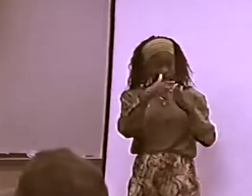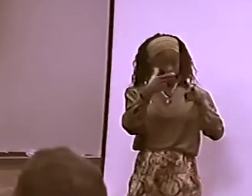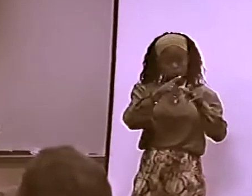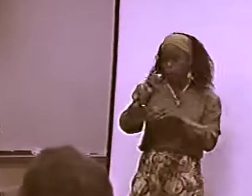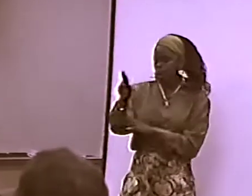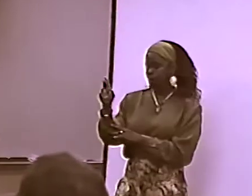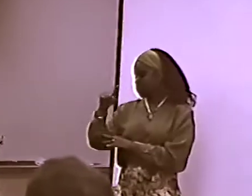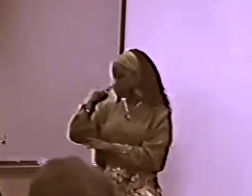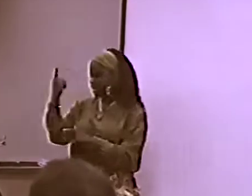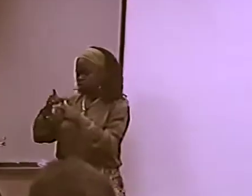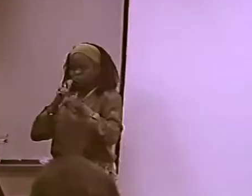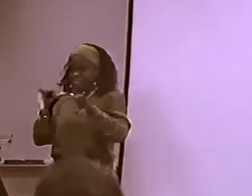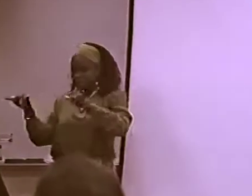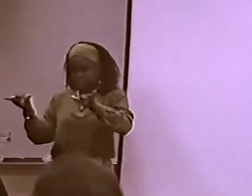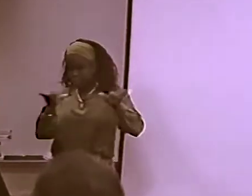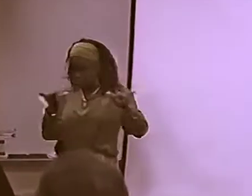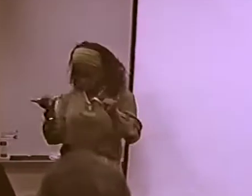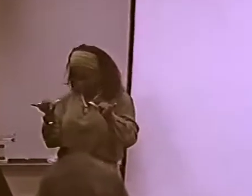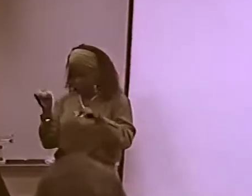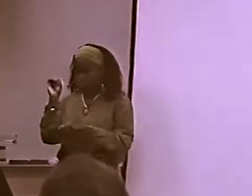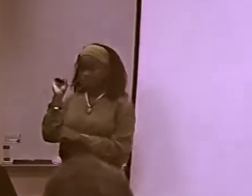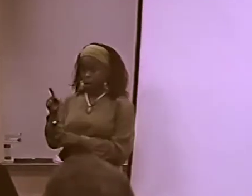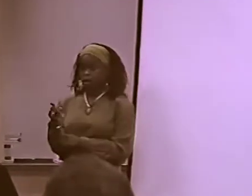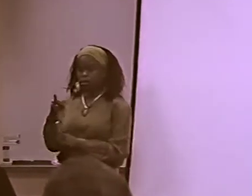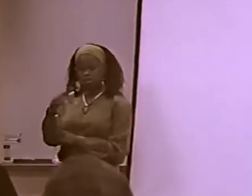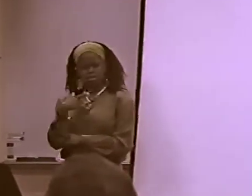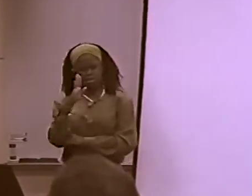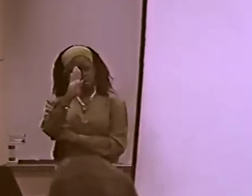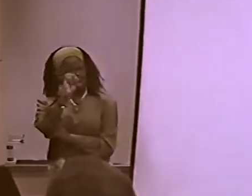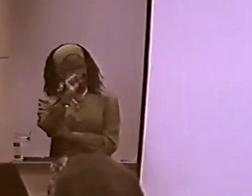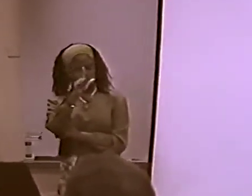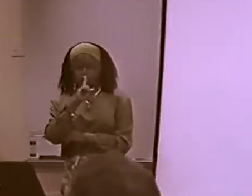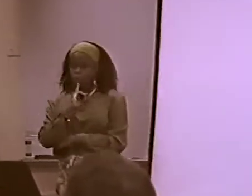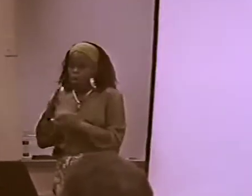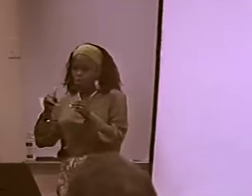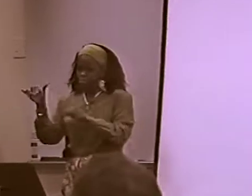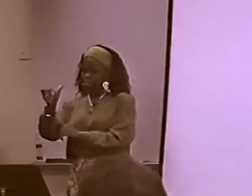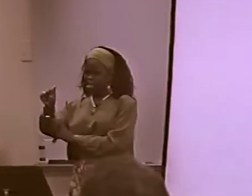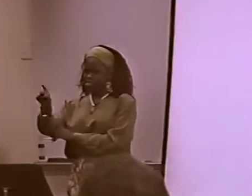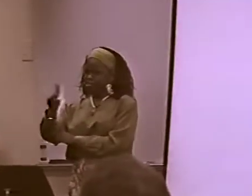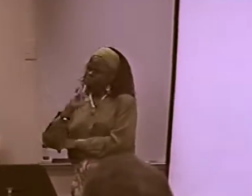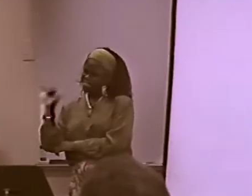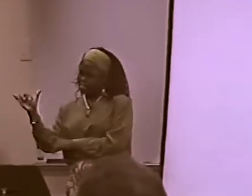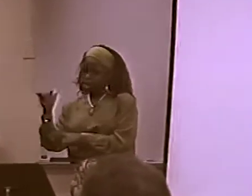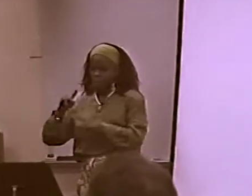WHETHER YOU WANT TO CALL IT AFRICAN SIGN LANGUAGE OR BLACK SIGN LANGUAGE IT REALLY IS INTERCHANGEABLE.